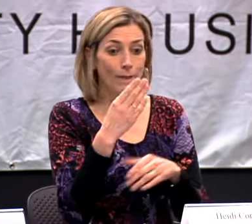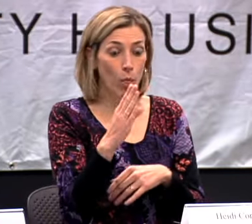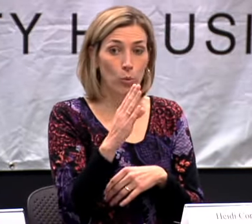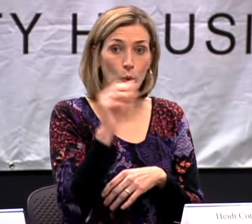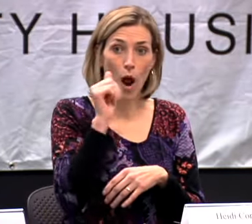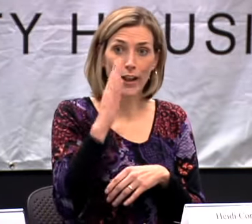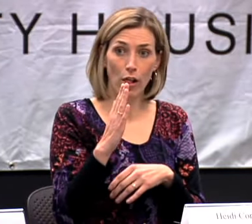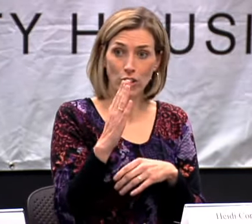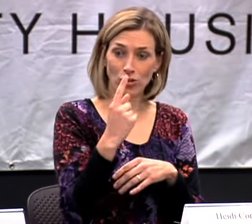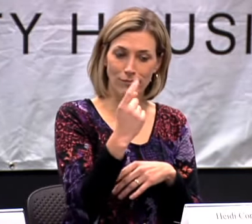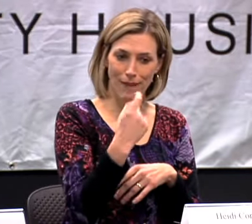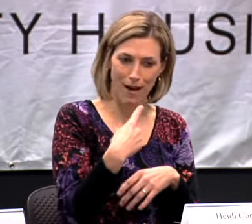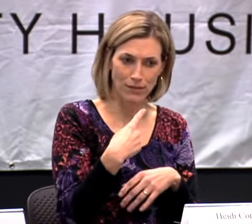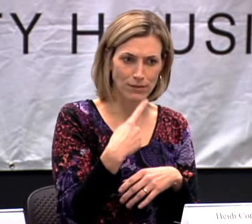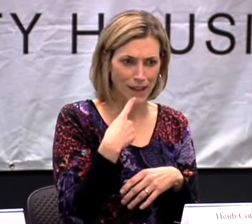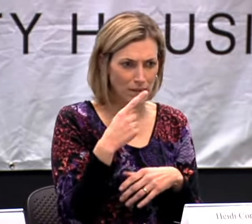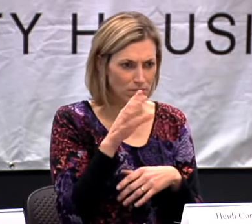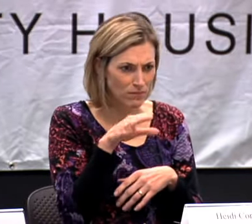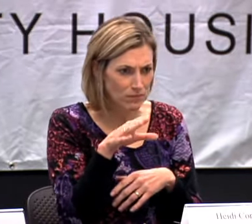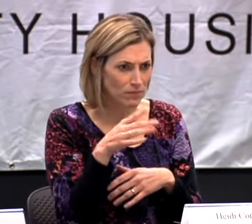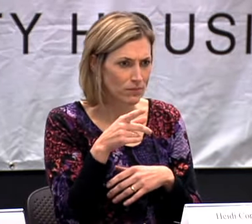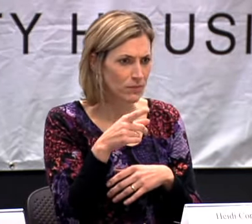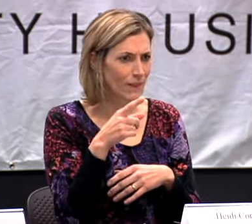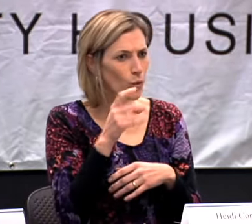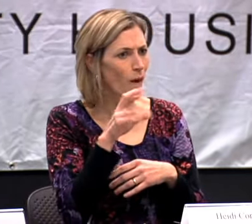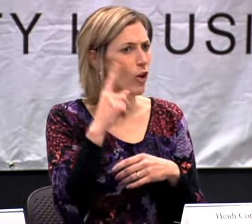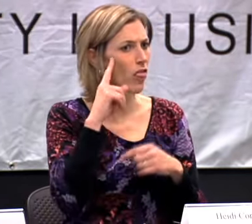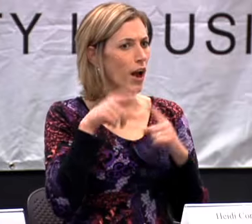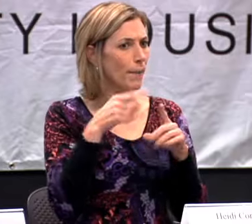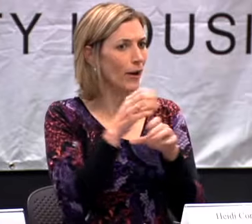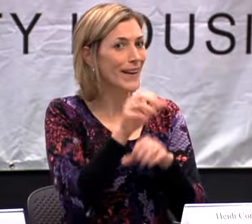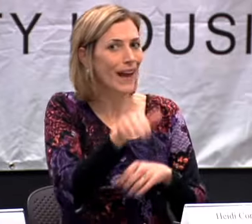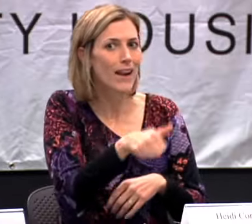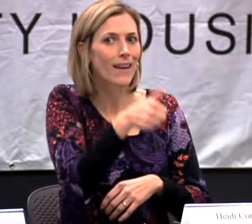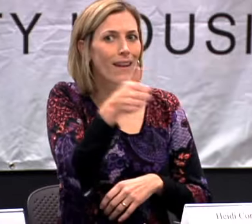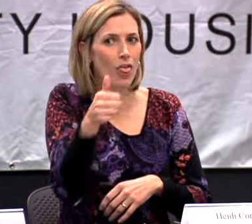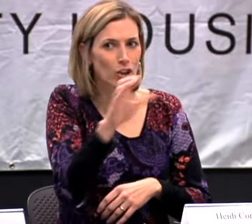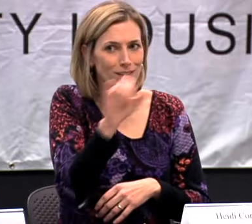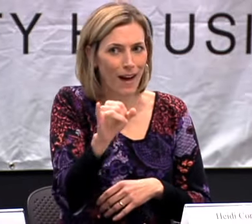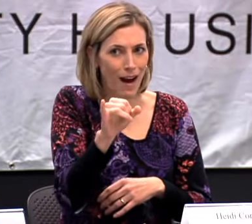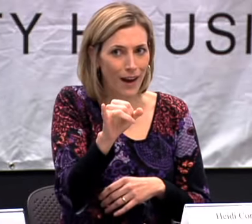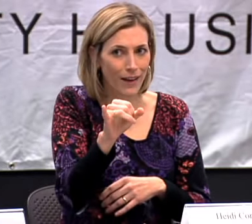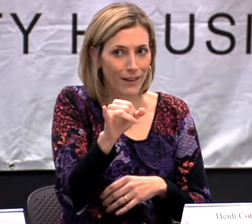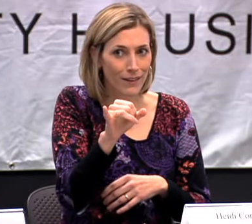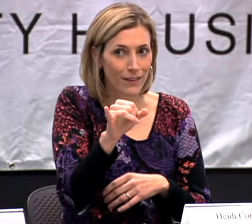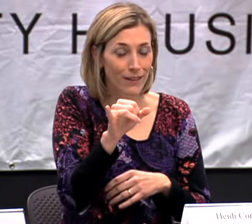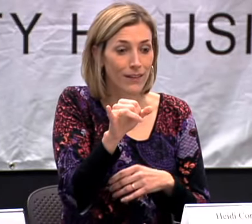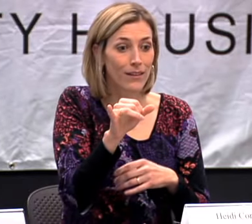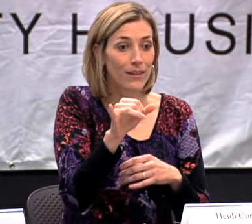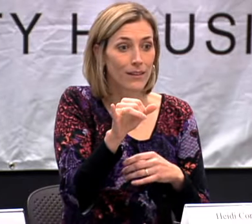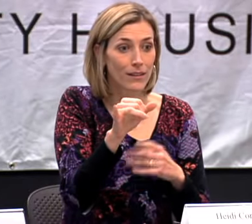THE BLUE THE AUDIOLOGIST ASKED ME, "SO HAVE YOU EVER THOUGHT ABOUT